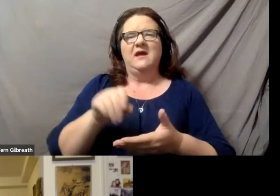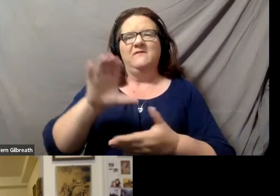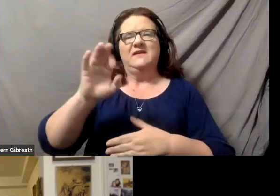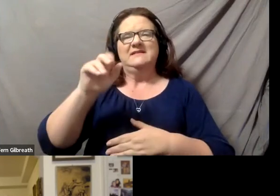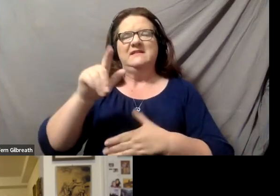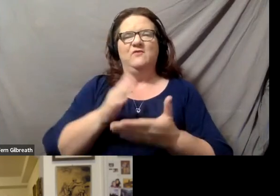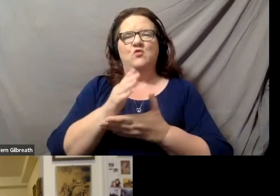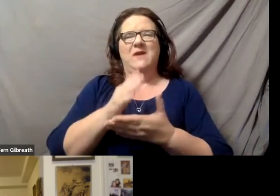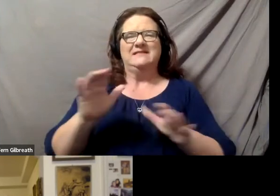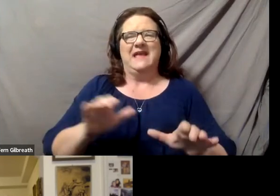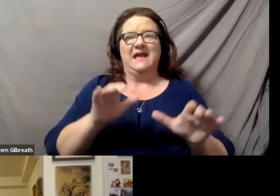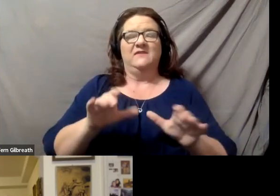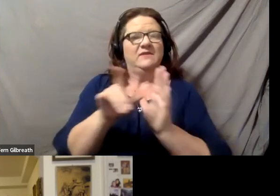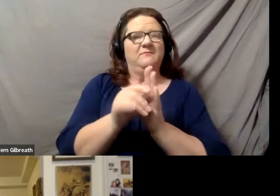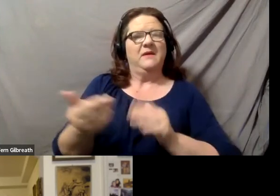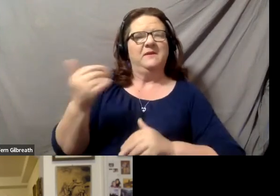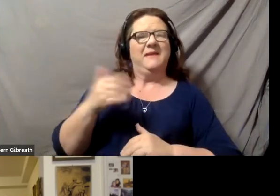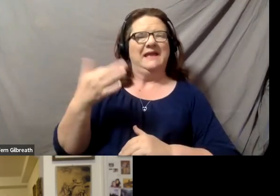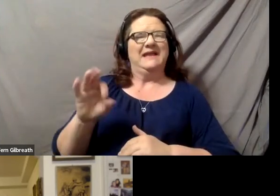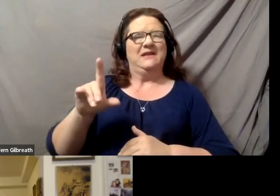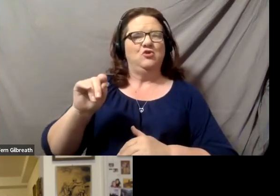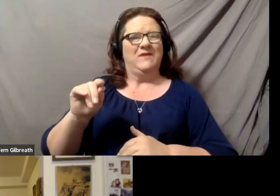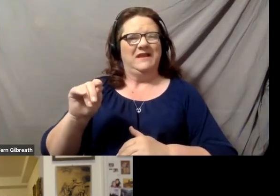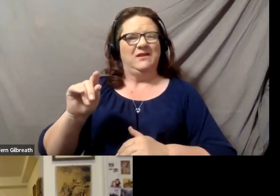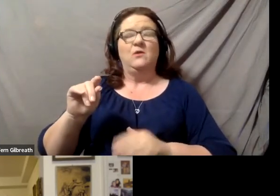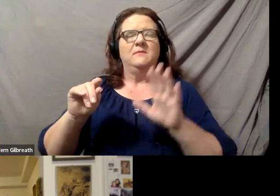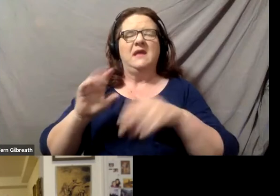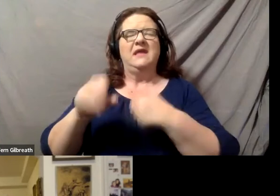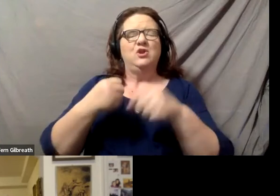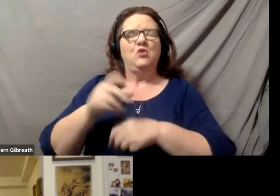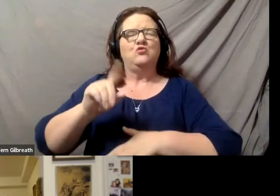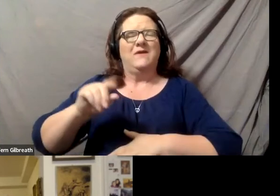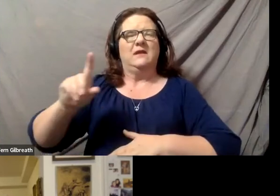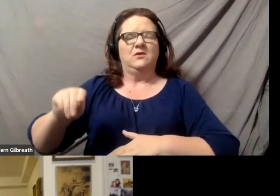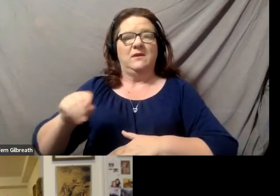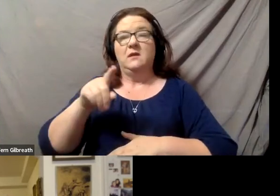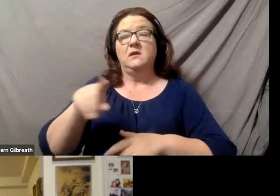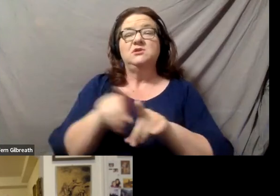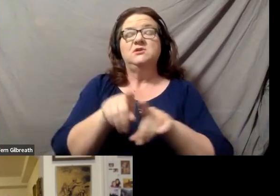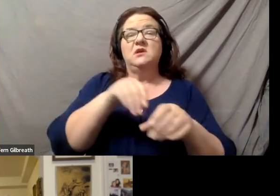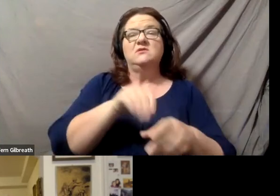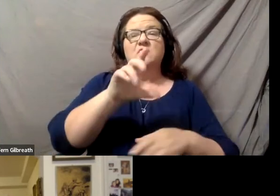She is also featured quite prominently in the Oscar-nominated documentary "Crip Camp: A Disability Revolution".